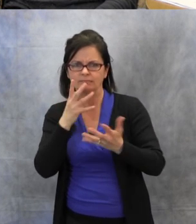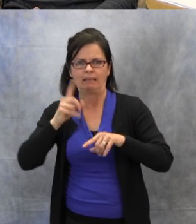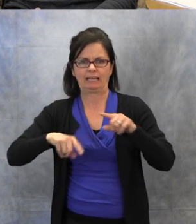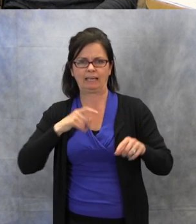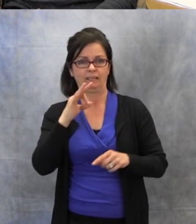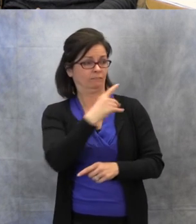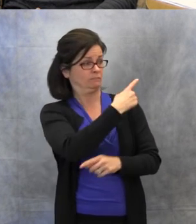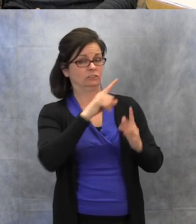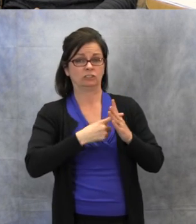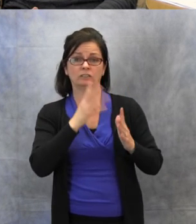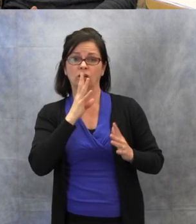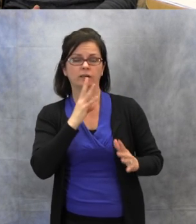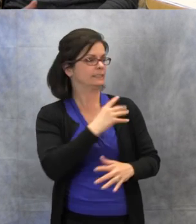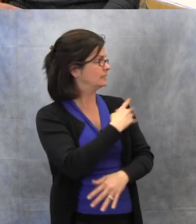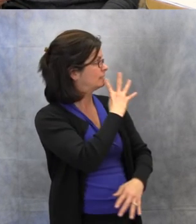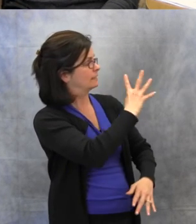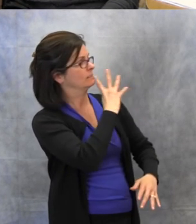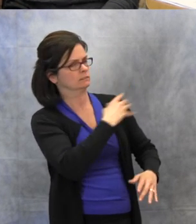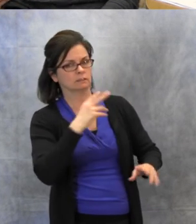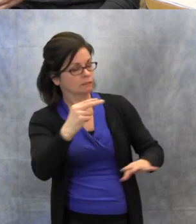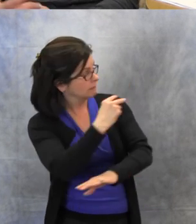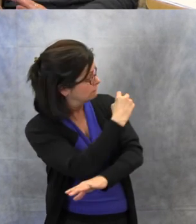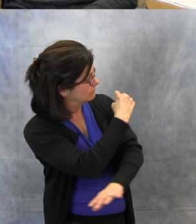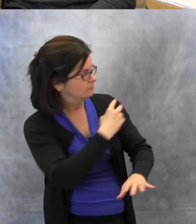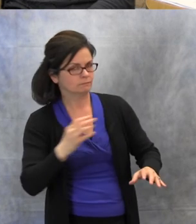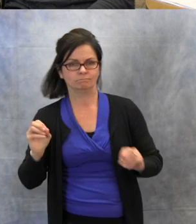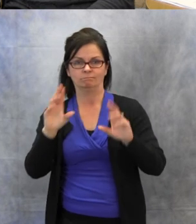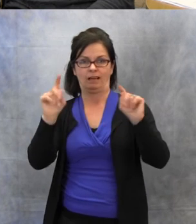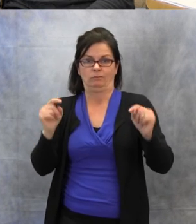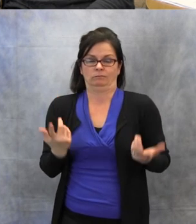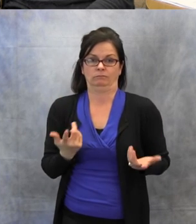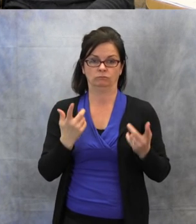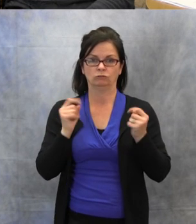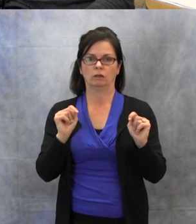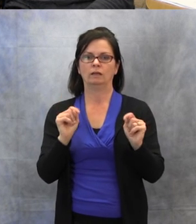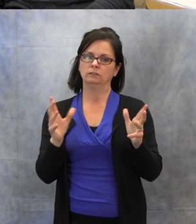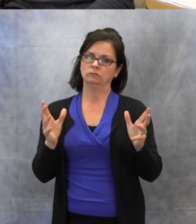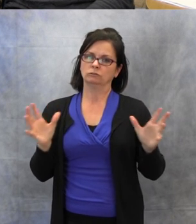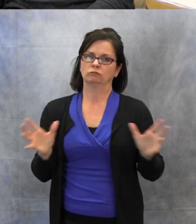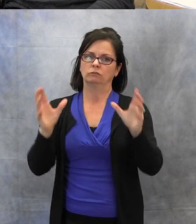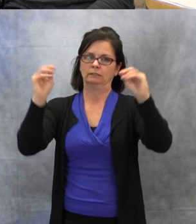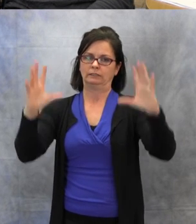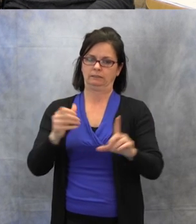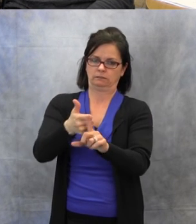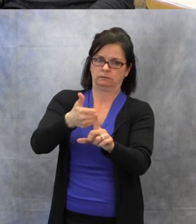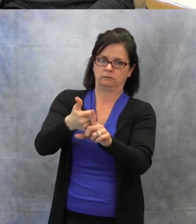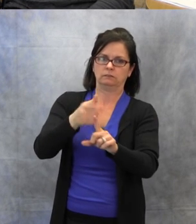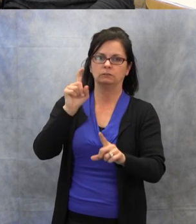from the back of the room. So trying to encourage the instructor to be near the front of the room,